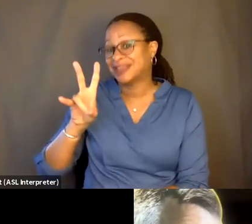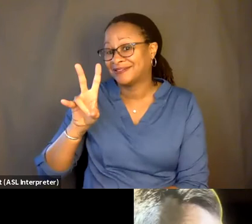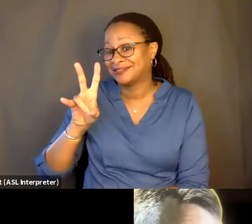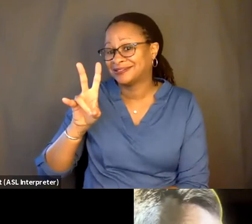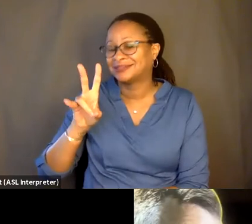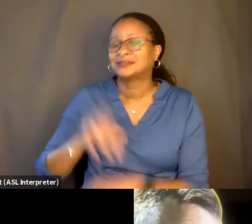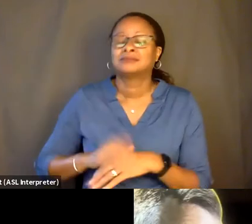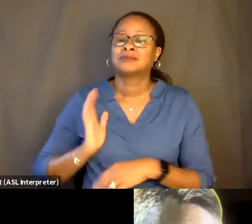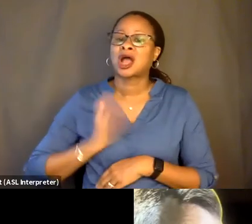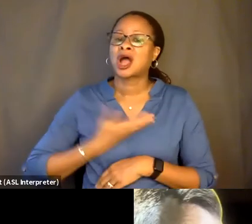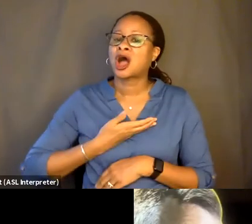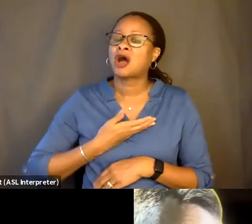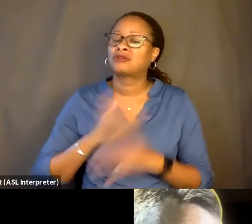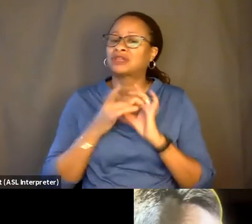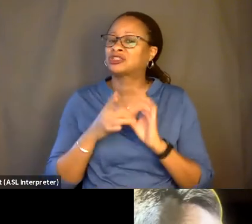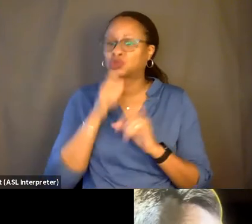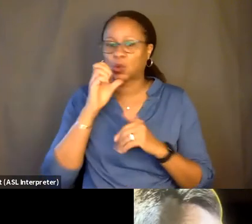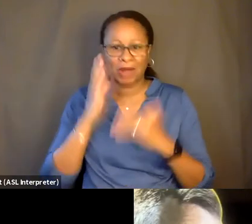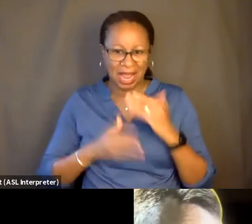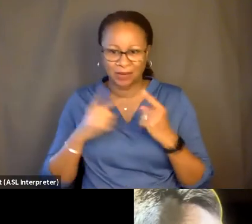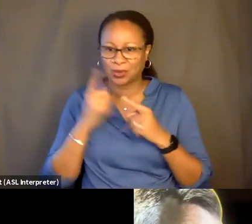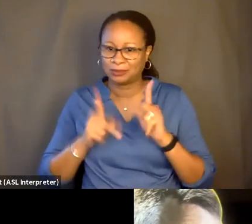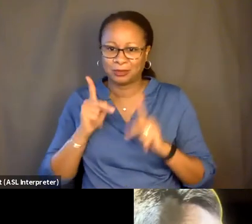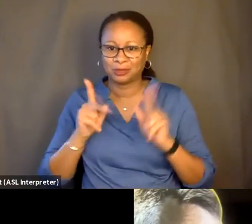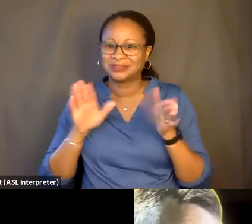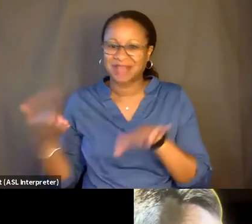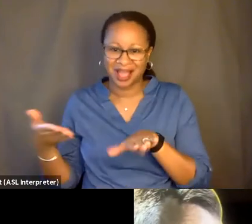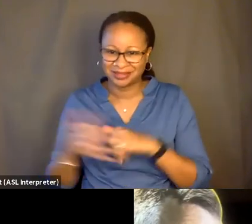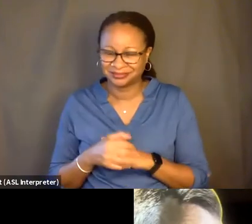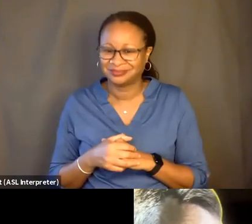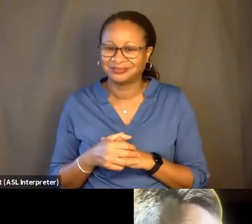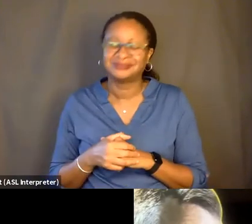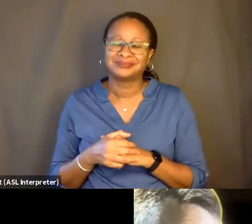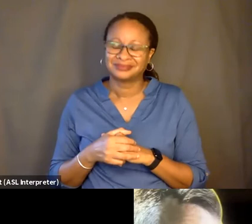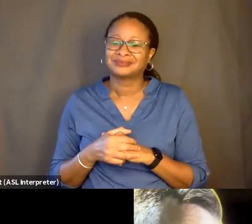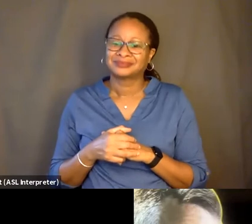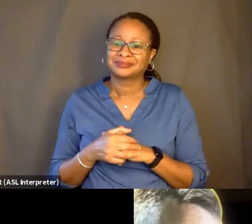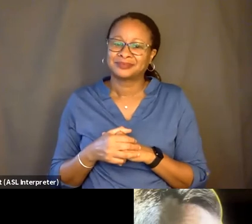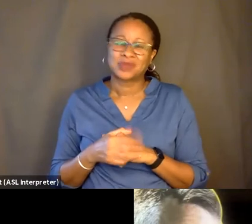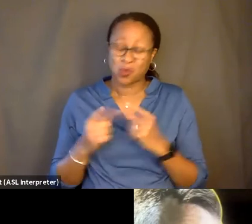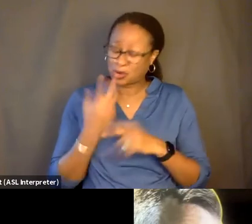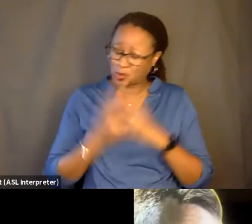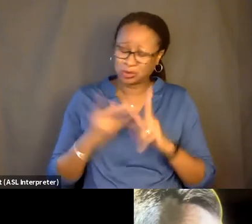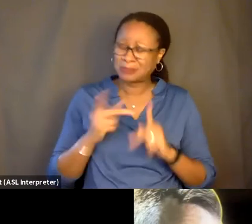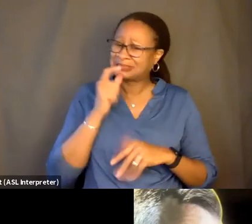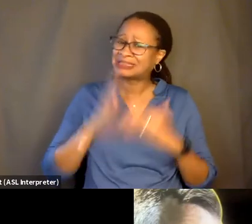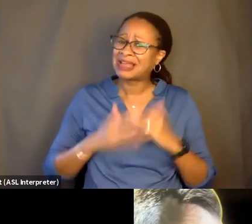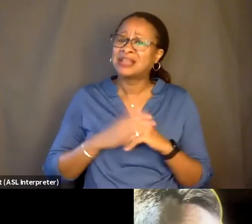our relationships do not end when people die. So there is-- there is the unending parts of this movie.